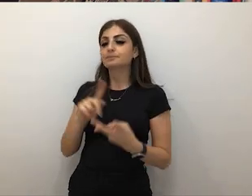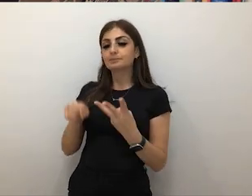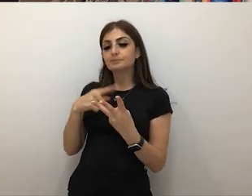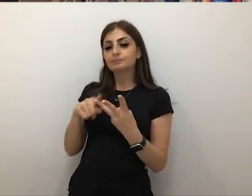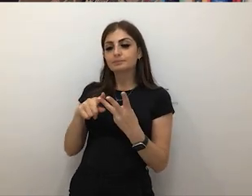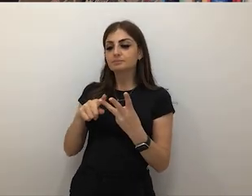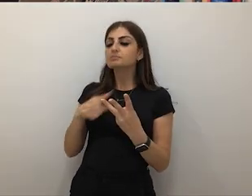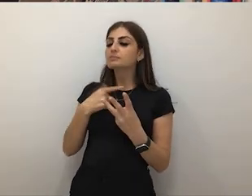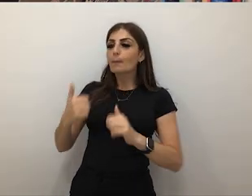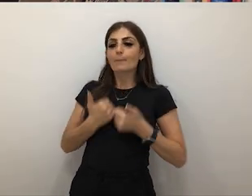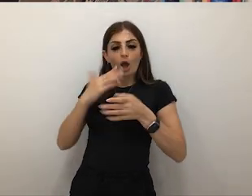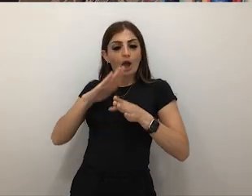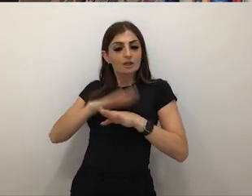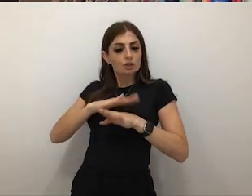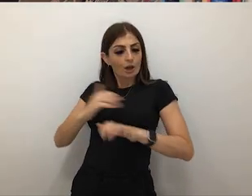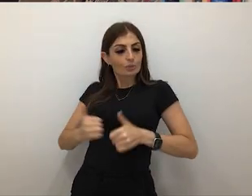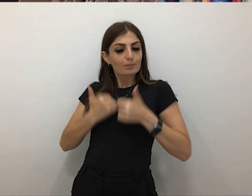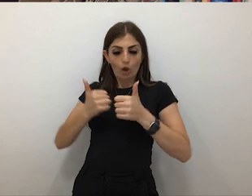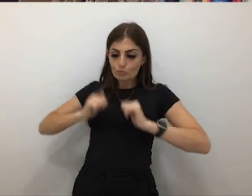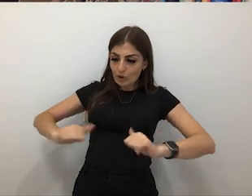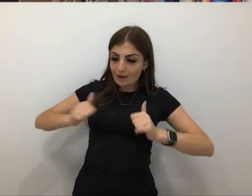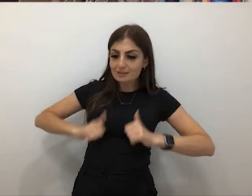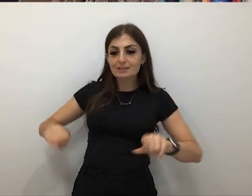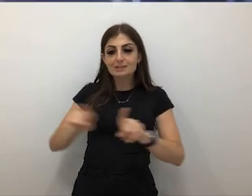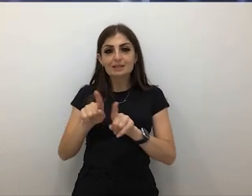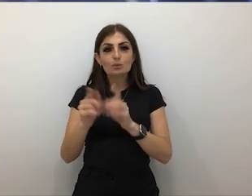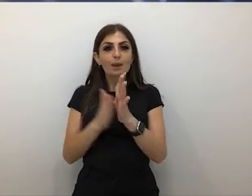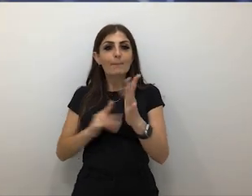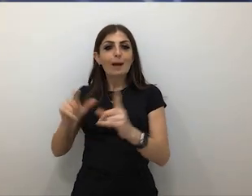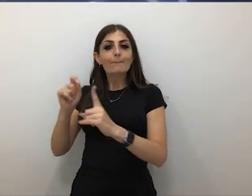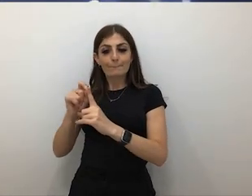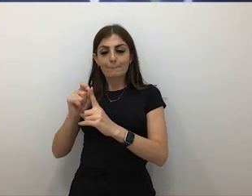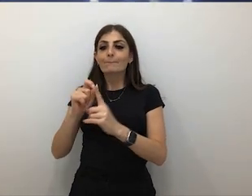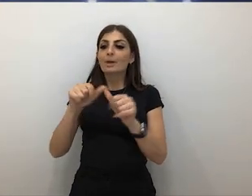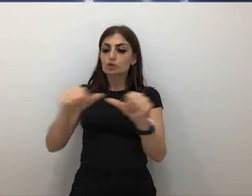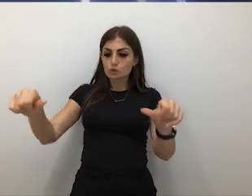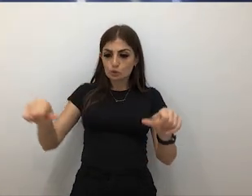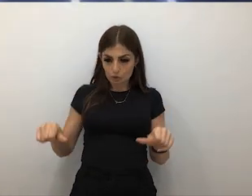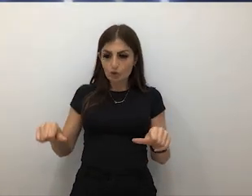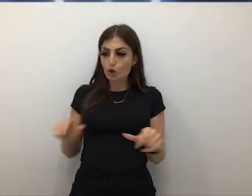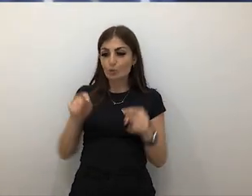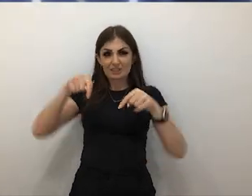and also my other two outputs, Mapped Studio, which is a creative studio based here in South Australia,